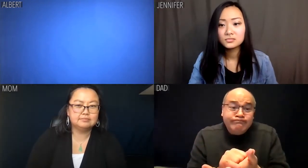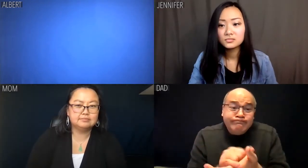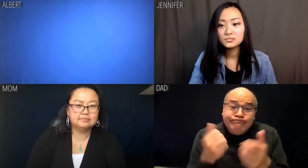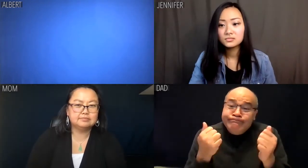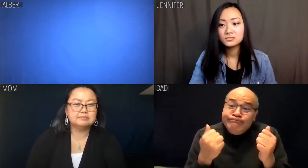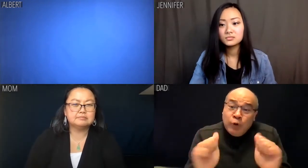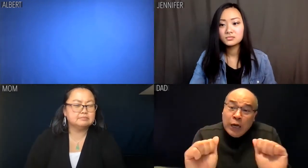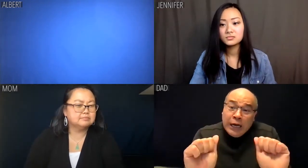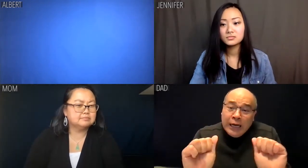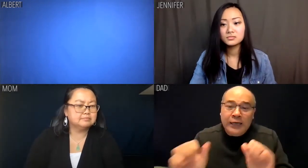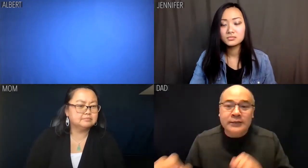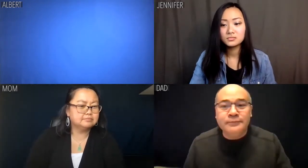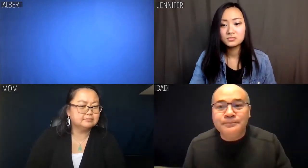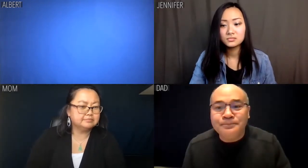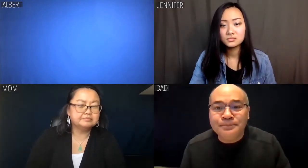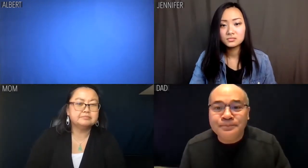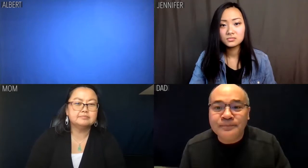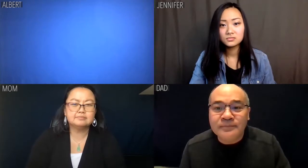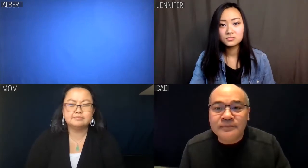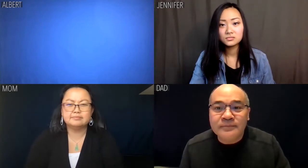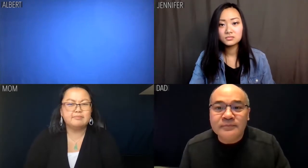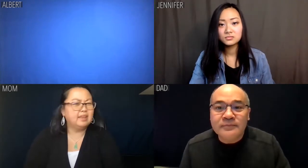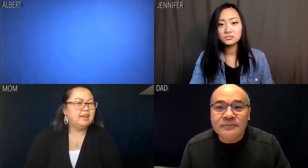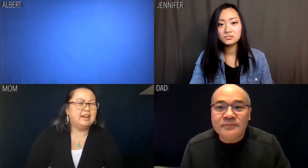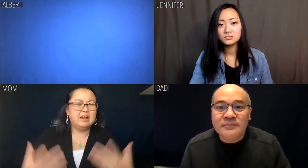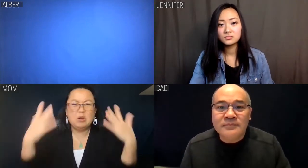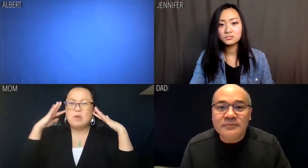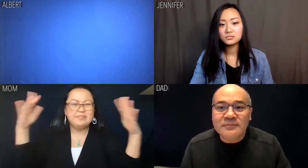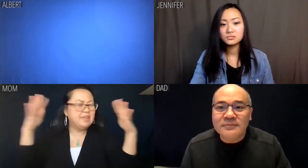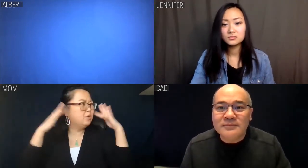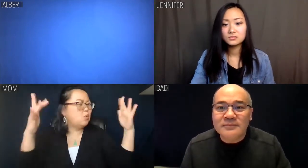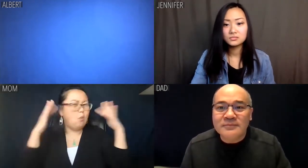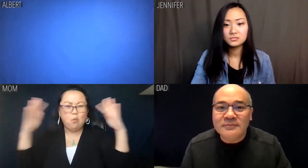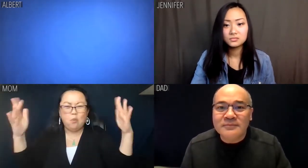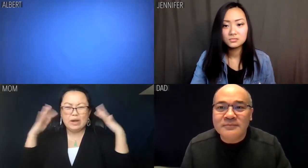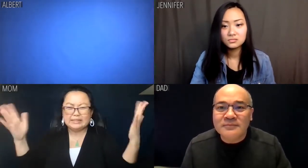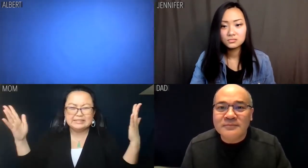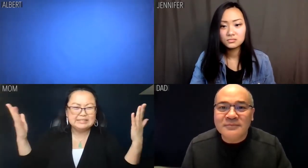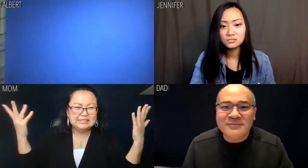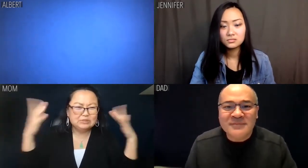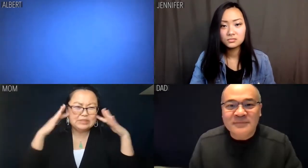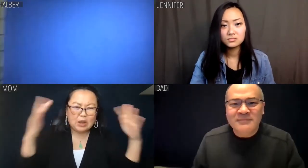But I try. Mom: What on earth is that ruckus?